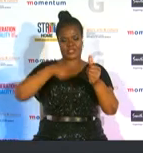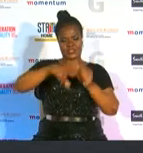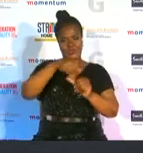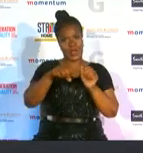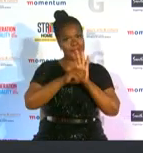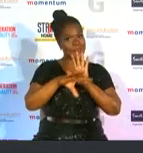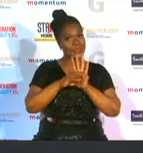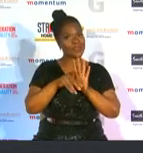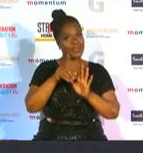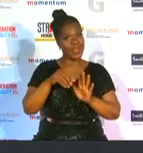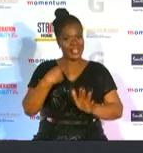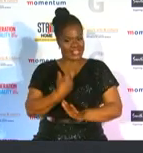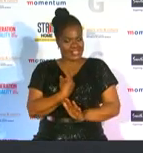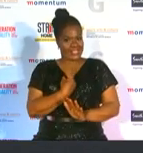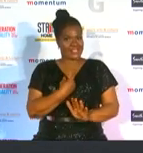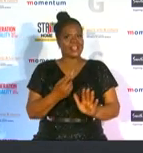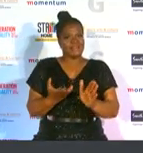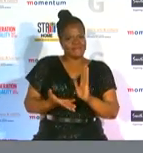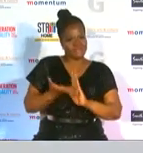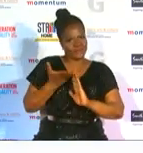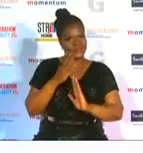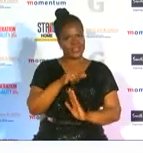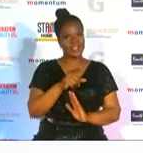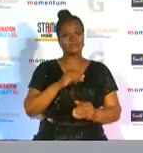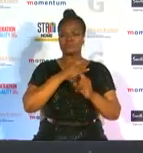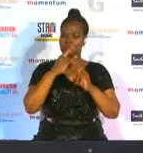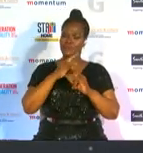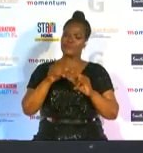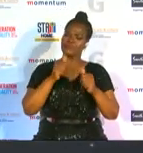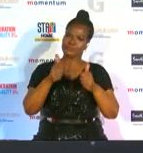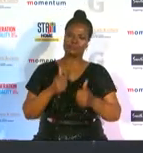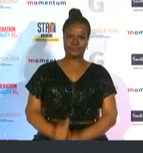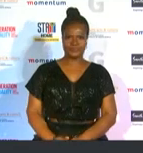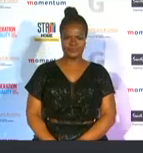platforms and has done so successfully